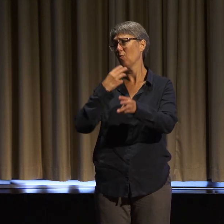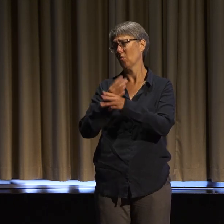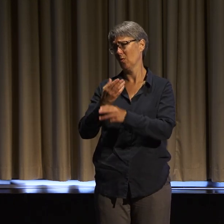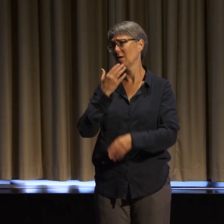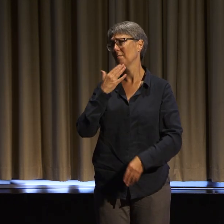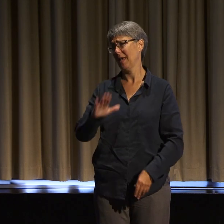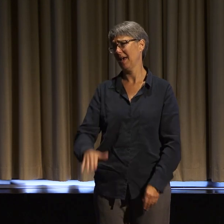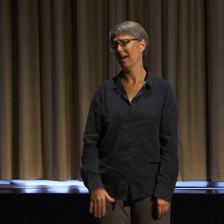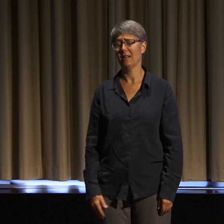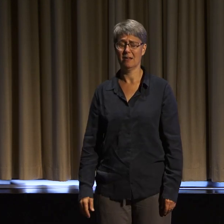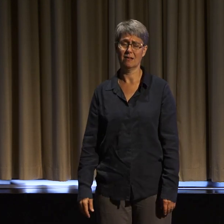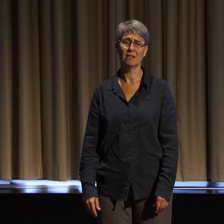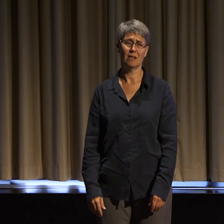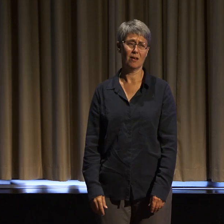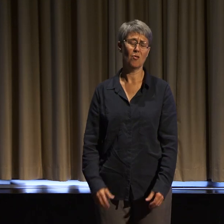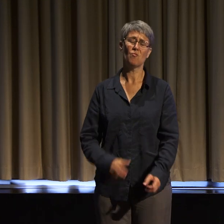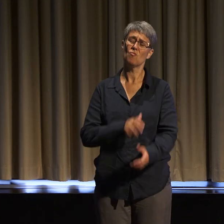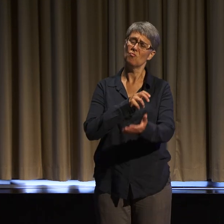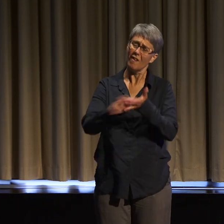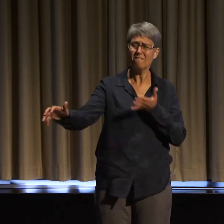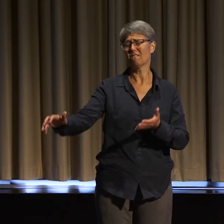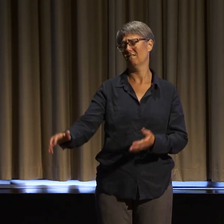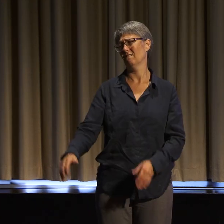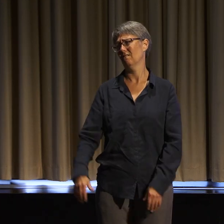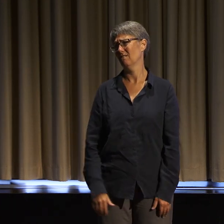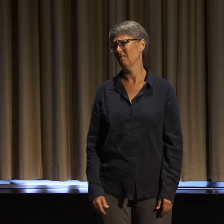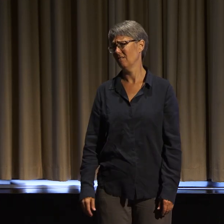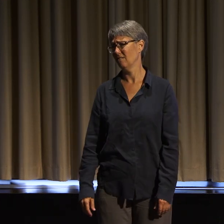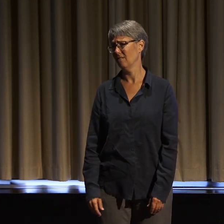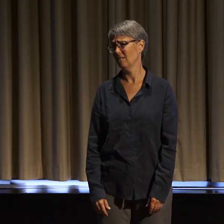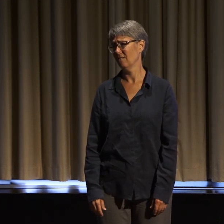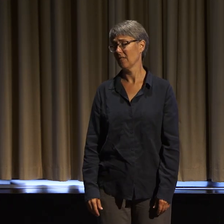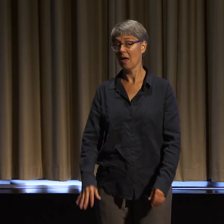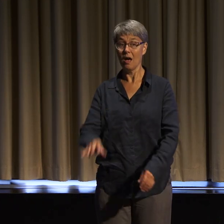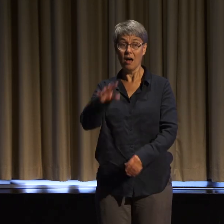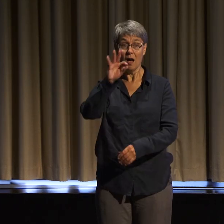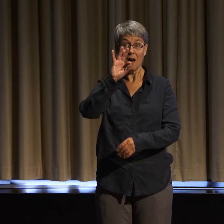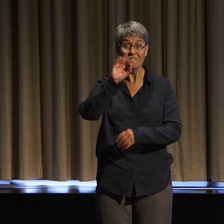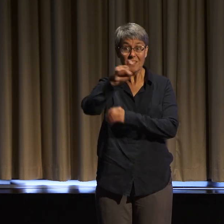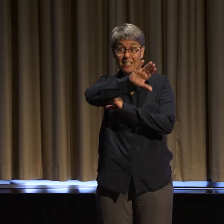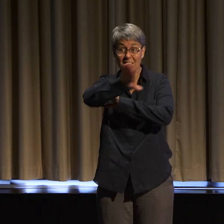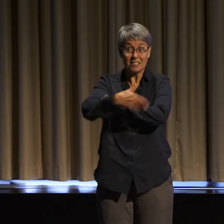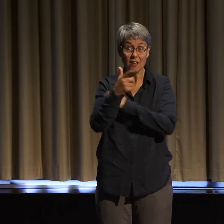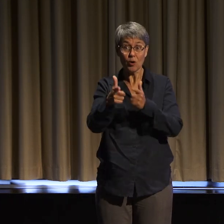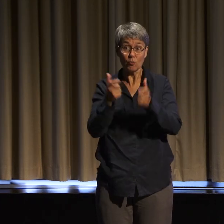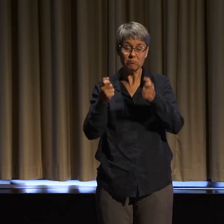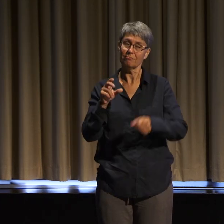And I also know that it's going to take a long time to change it. We've been here. We will be here again.